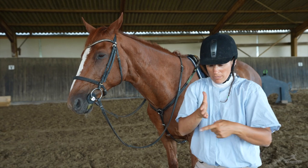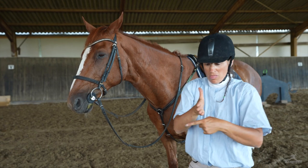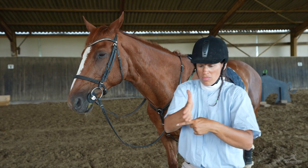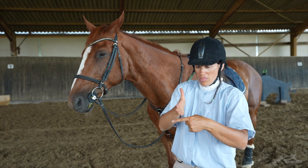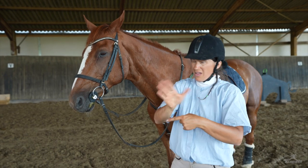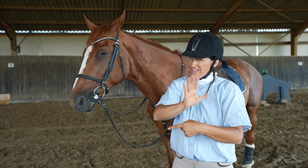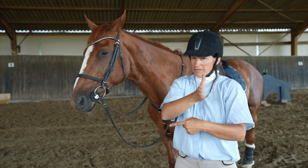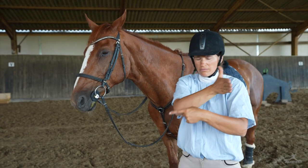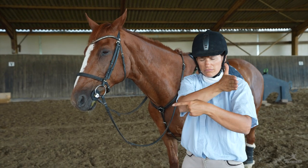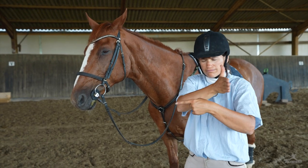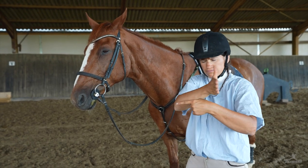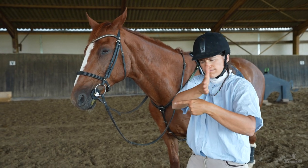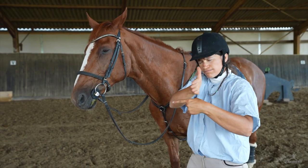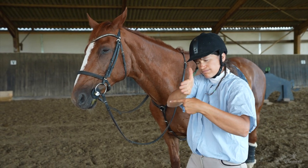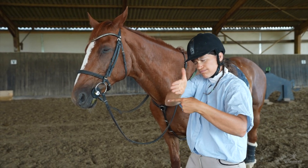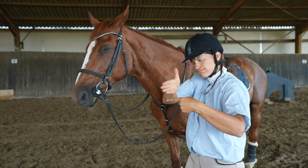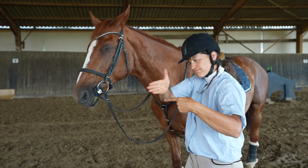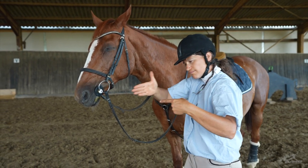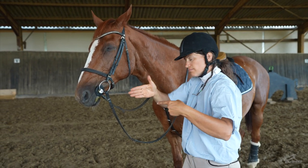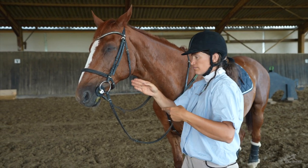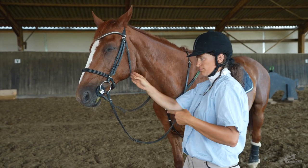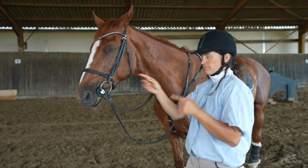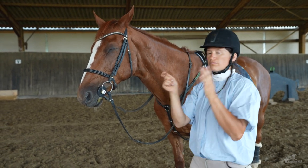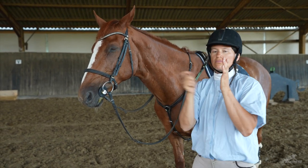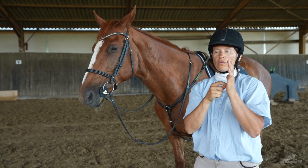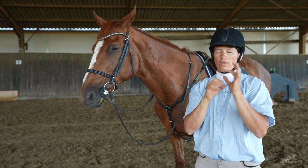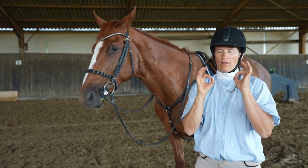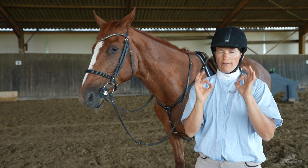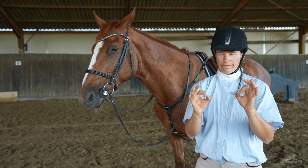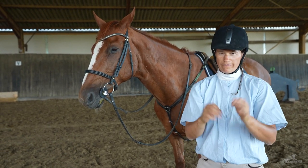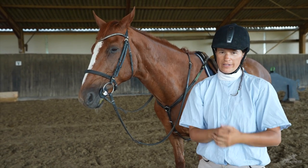without faltering for a top score.